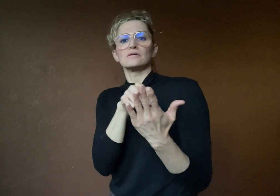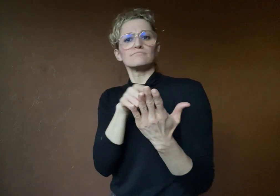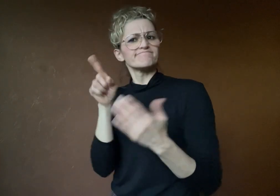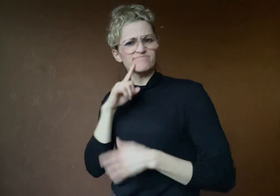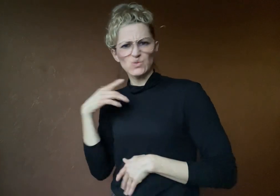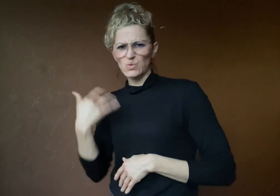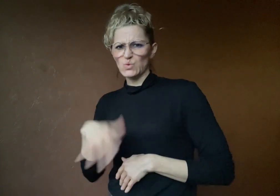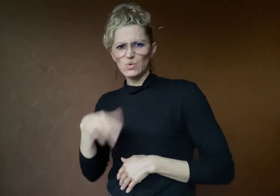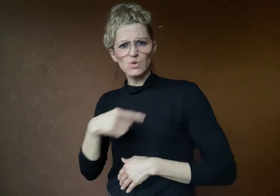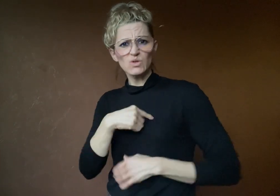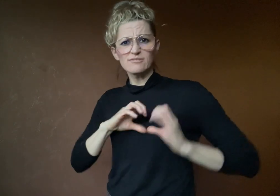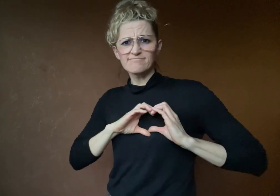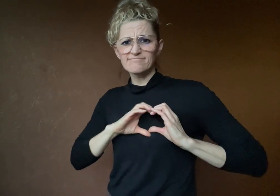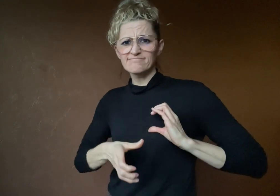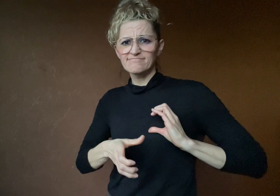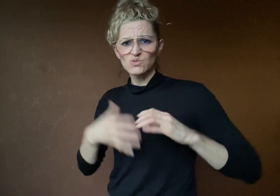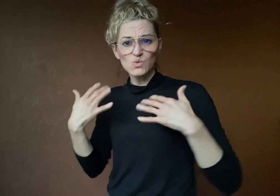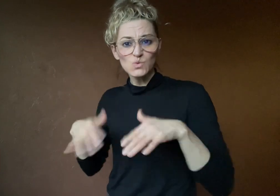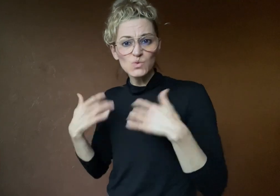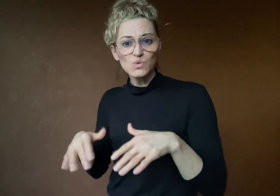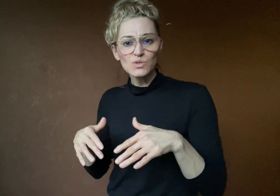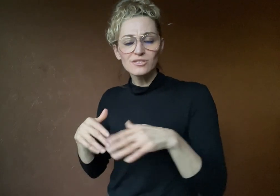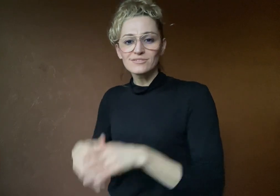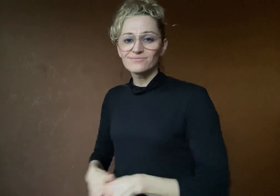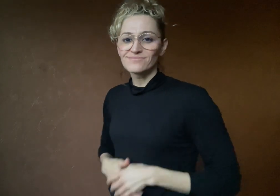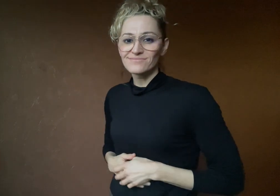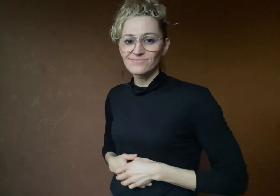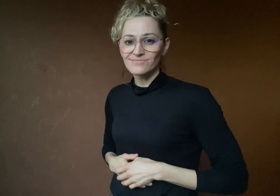She said it is hurting.